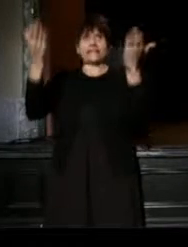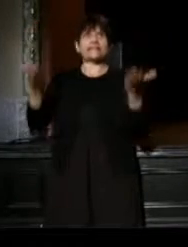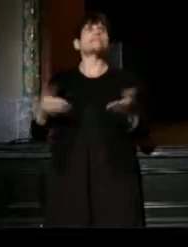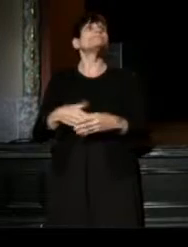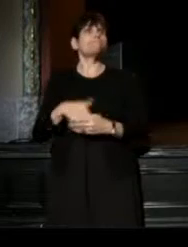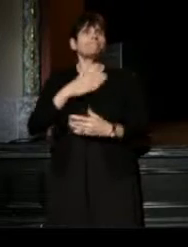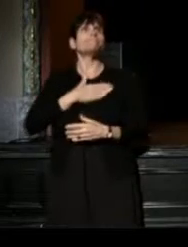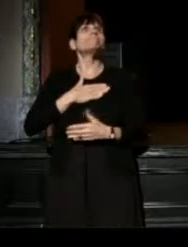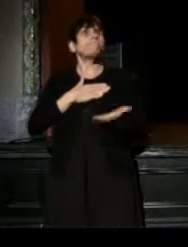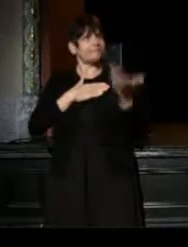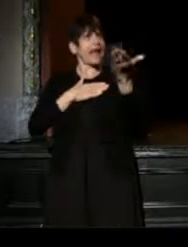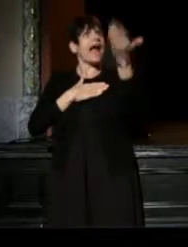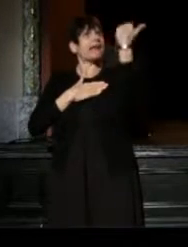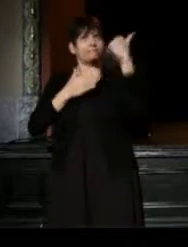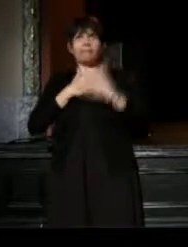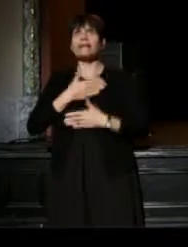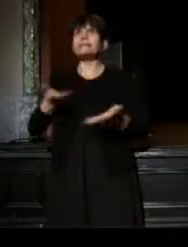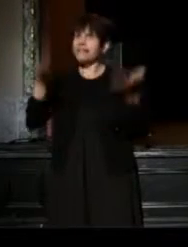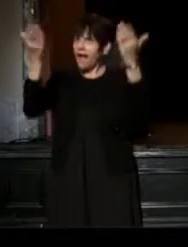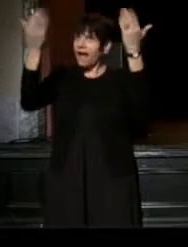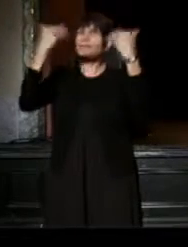Stand lights, let see them.